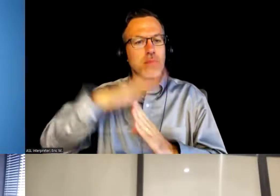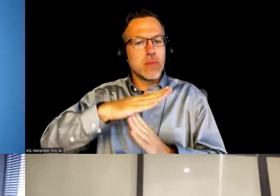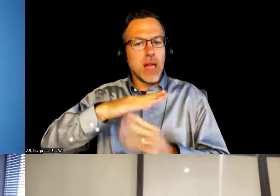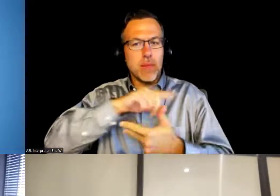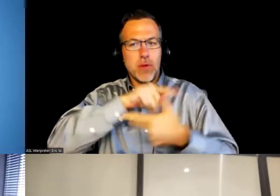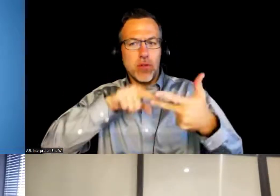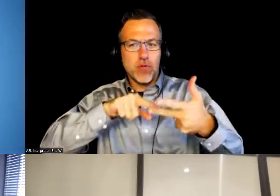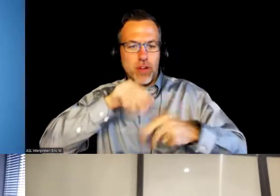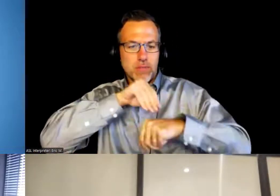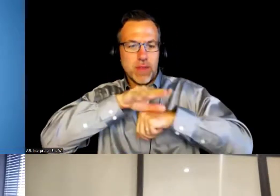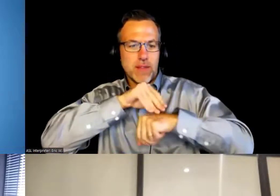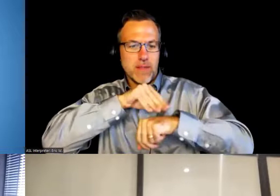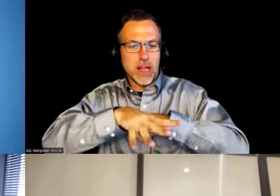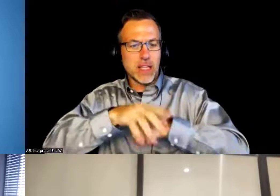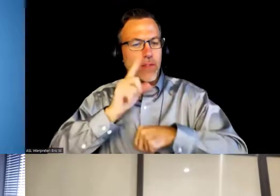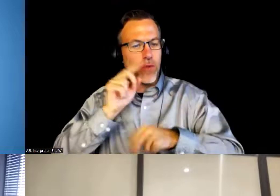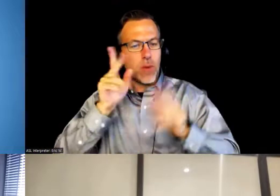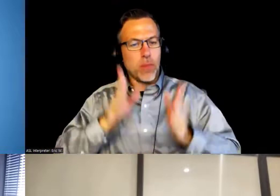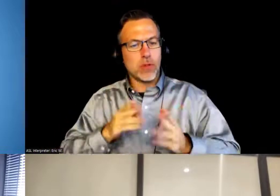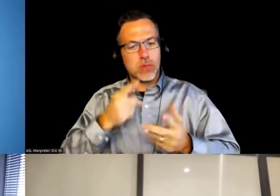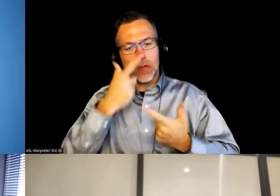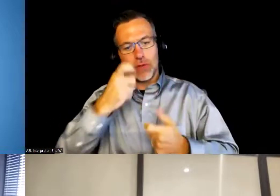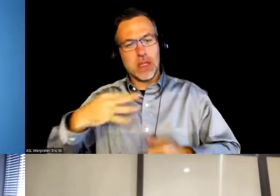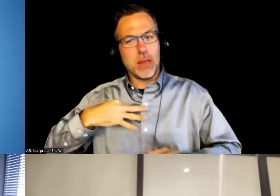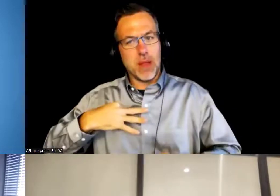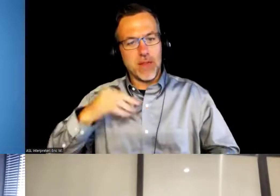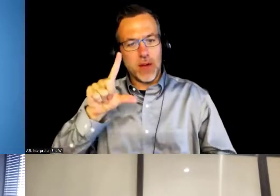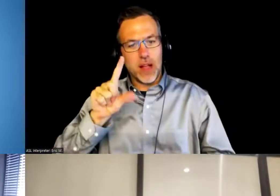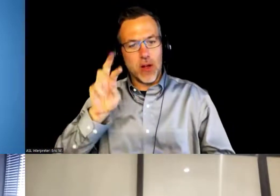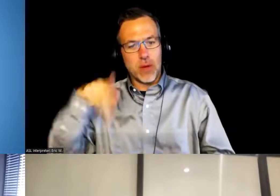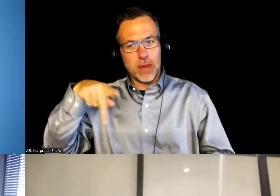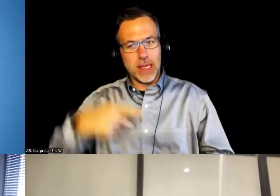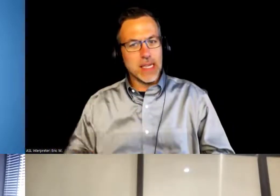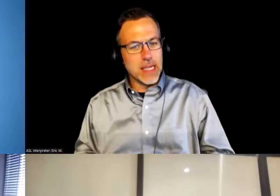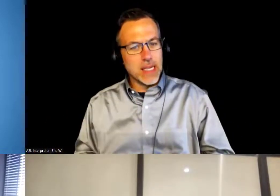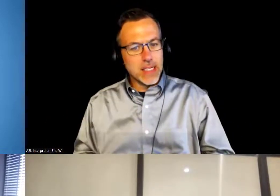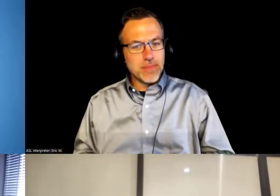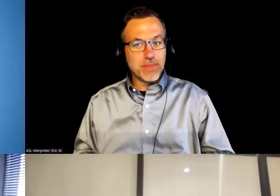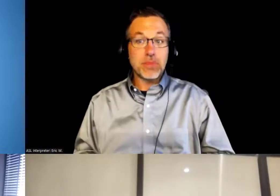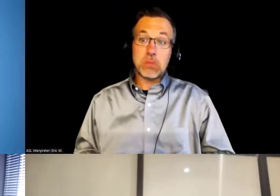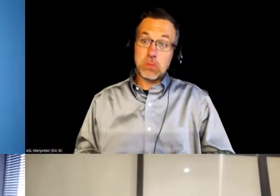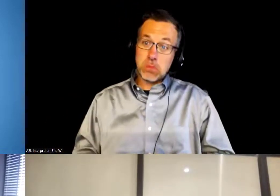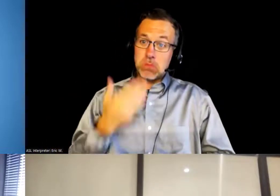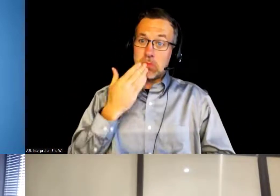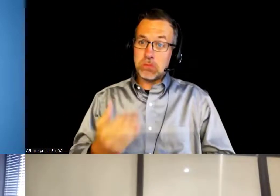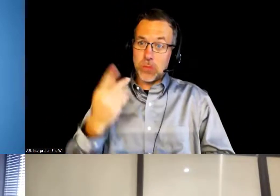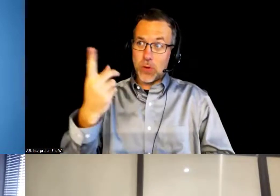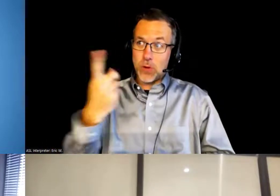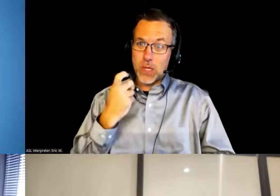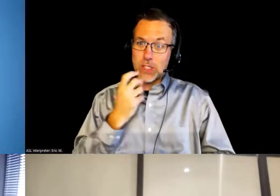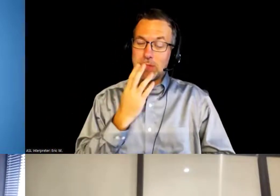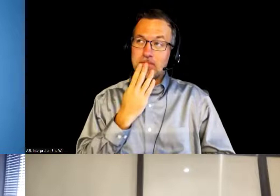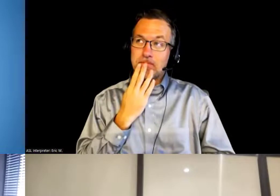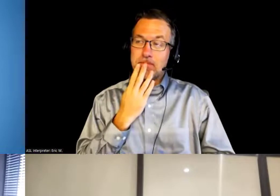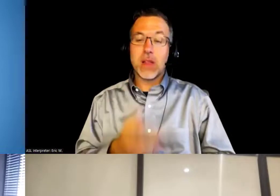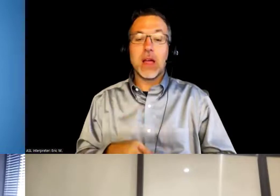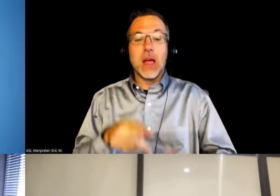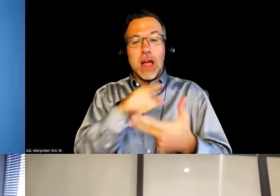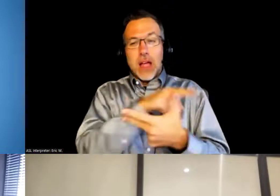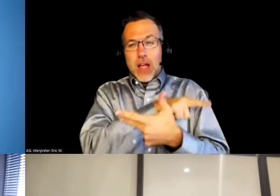for someone who will be applying for an LRP award? Sarah Powell: That's a good question, Omar. So I'd say three bits of advice